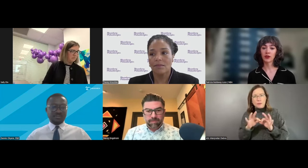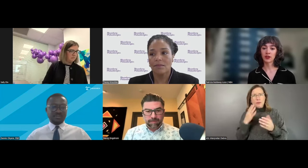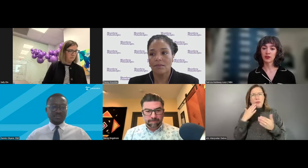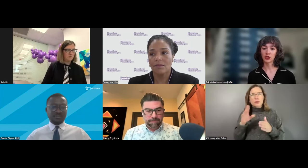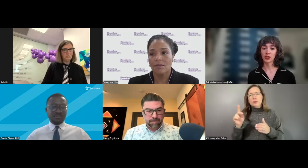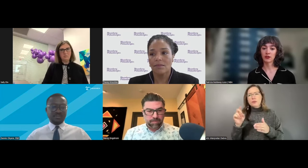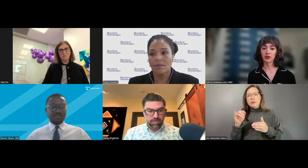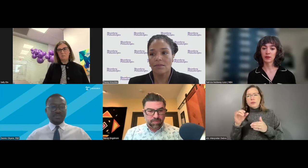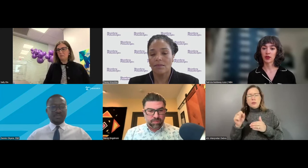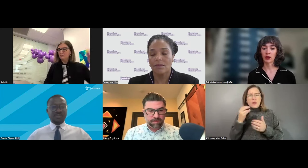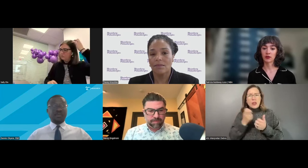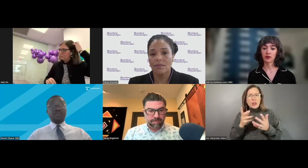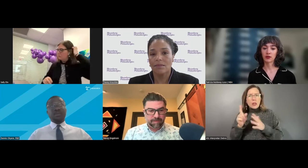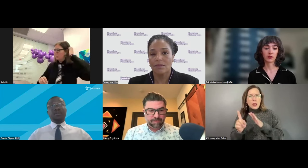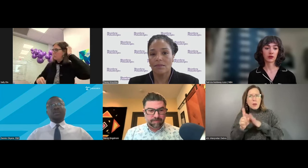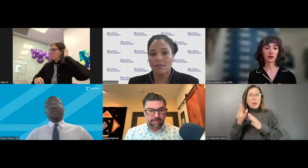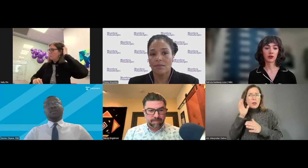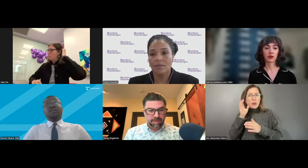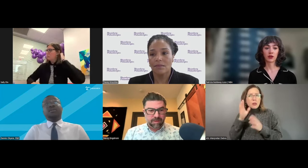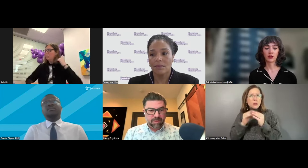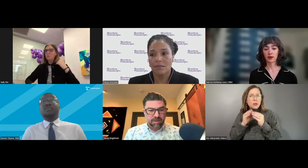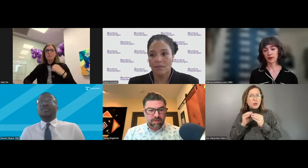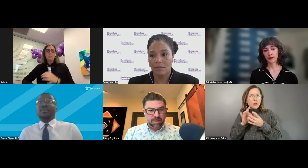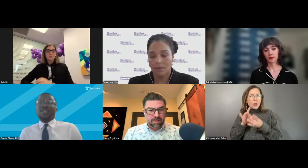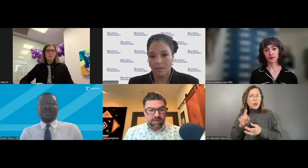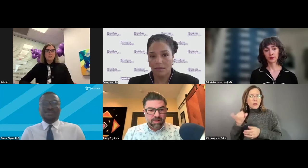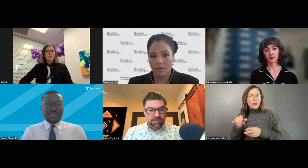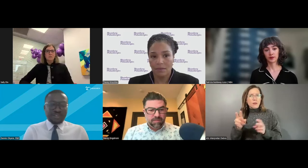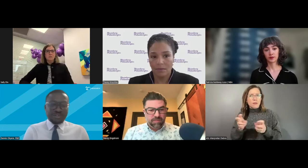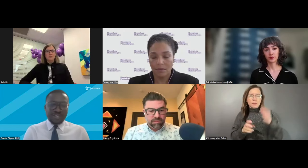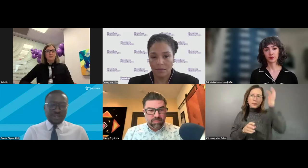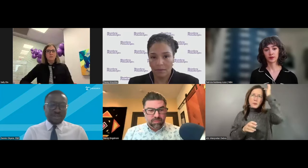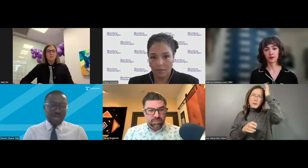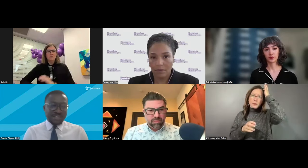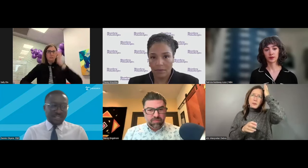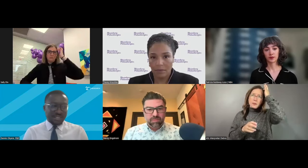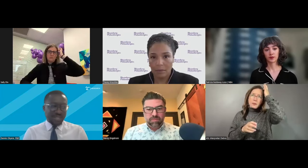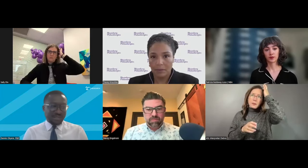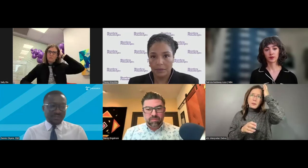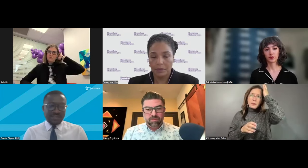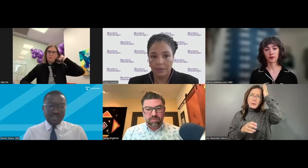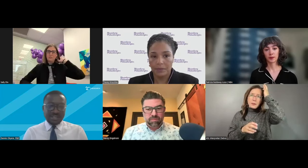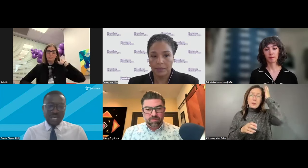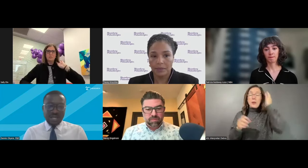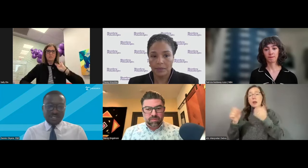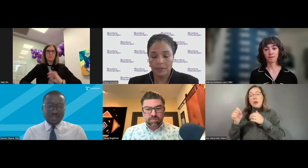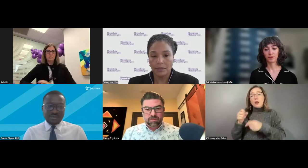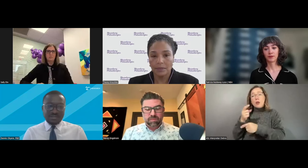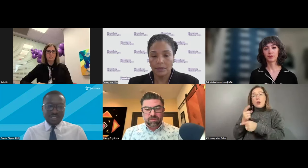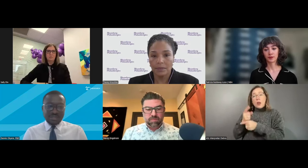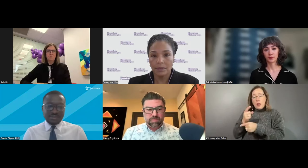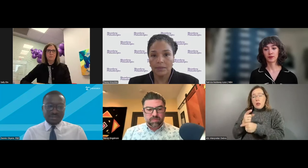listening sessions about that. - Yeah, thank you. You're right about the fact that we haven't done,